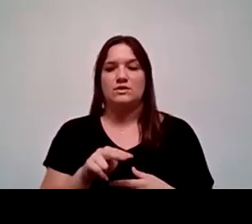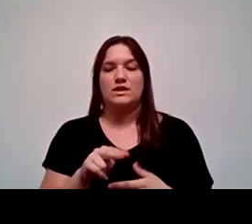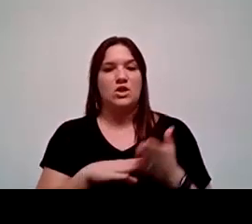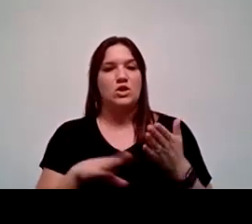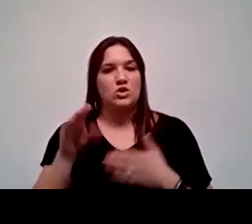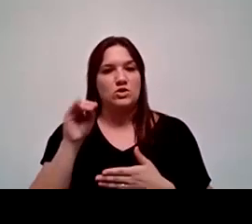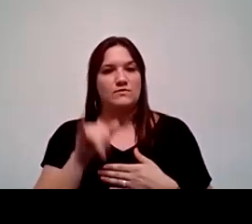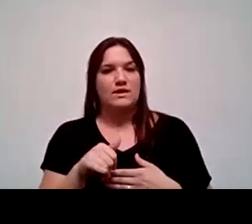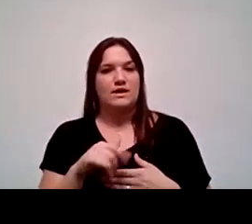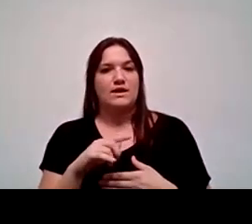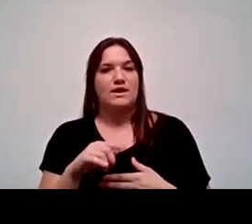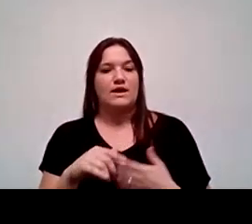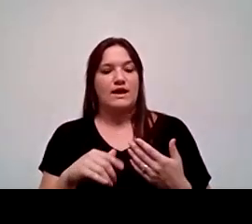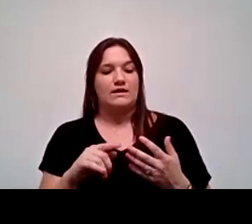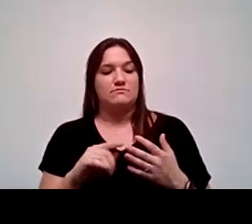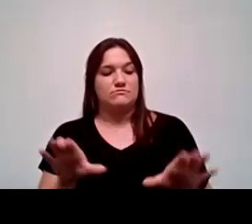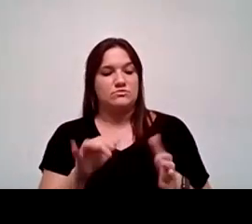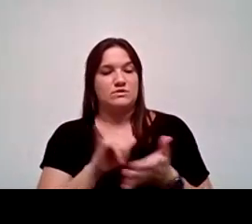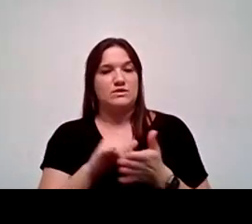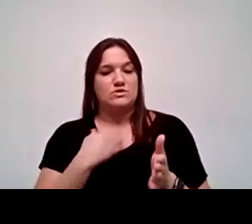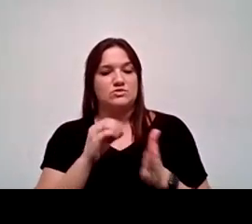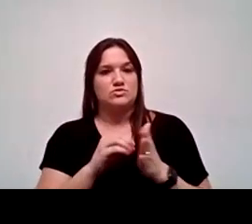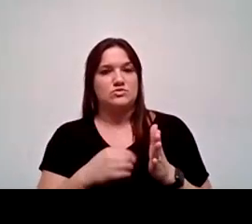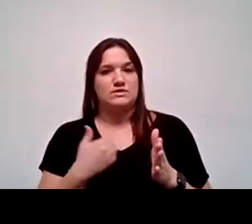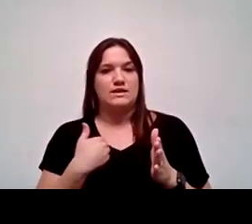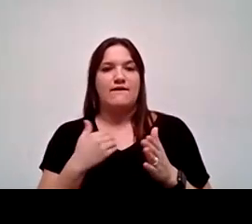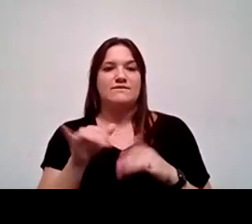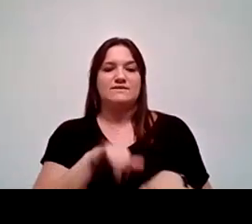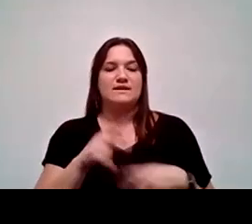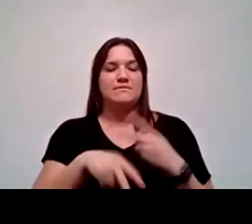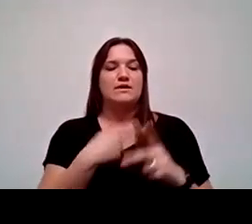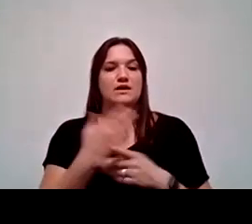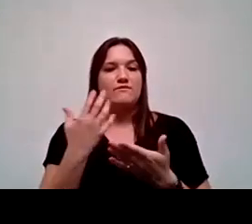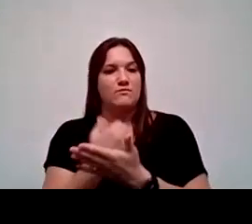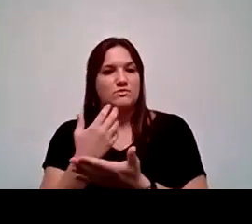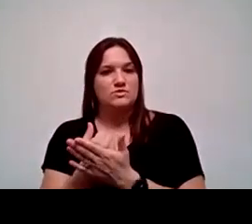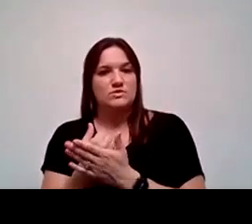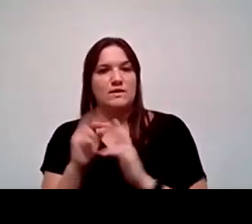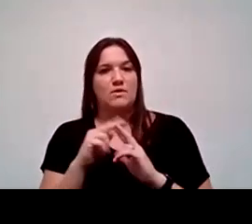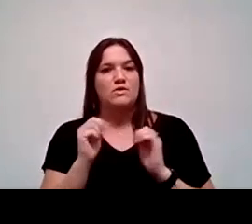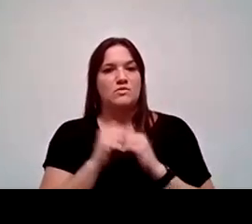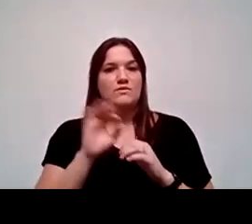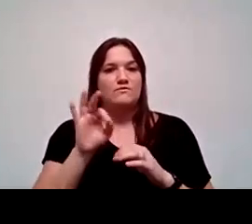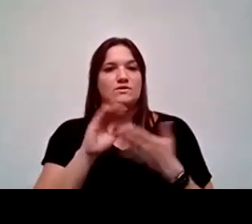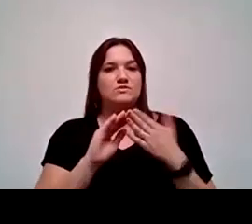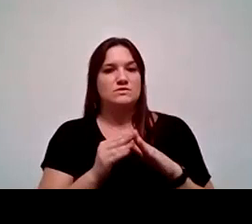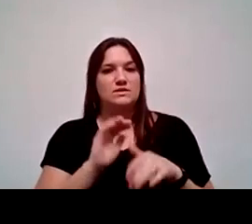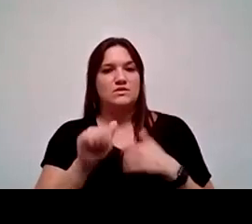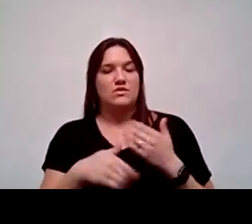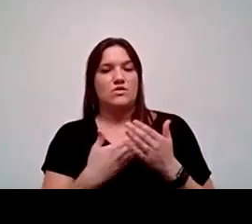and replicate it so that our students can have the same kind of opportunities. And, of course, to partner with Fresno City in all of our all of our initiatives,